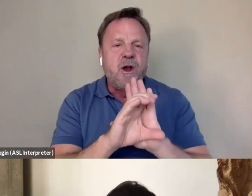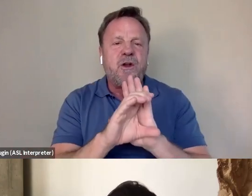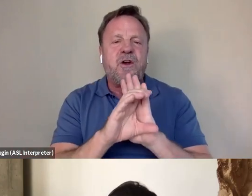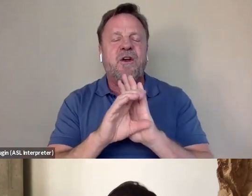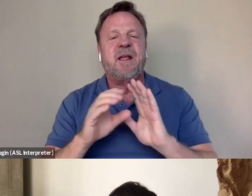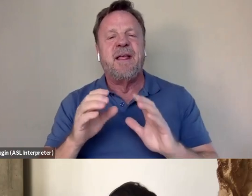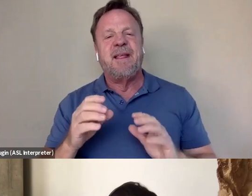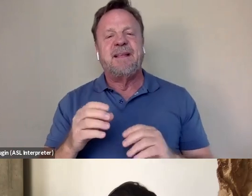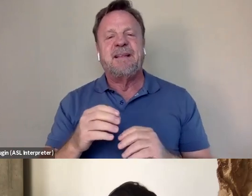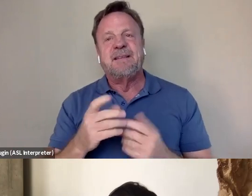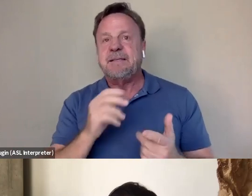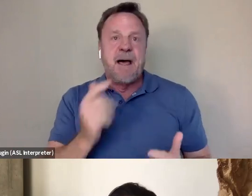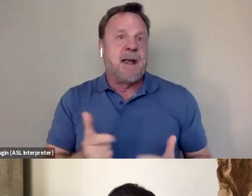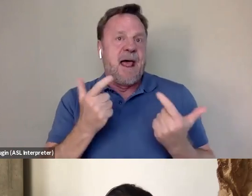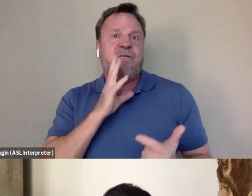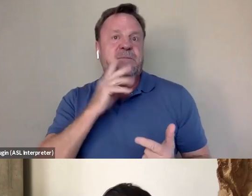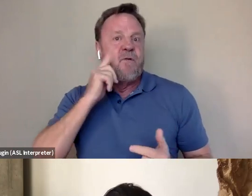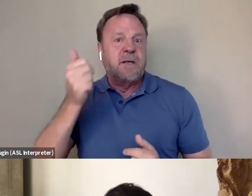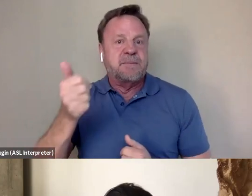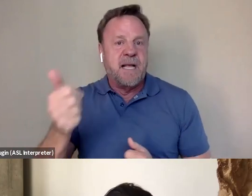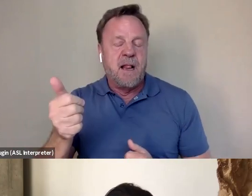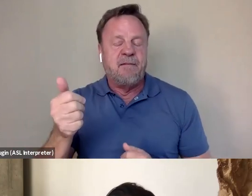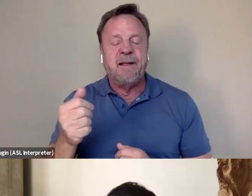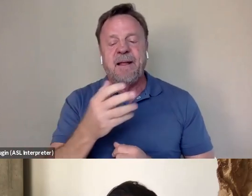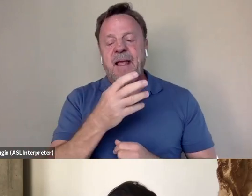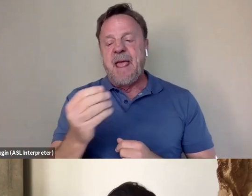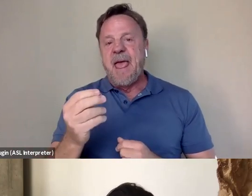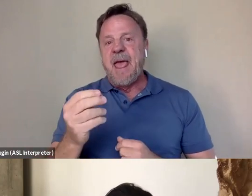sadly that he's not alive to speak for himself. And we went back and forth a lot